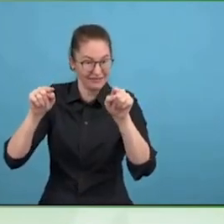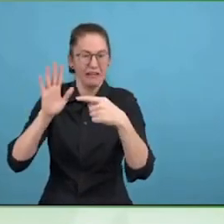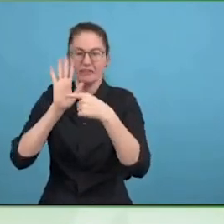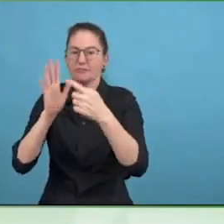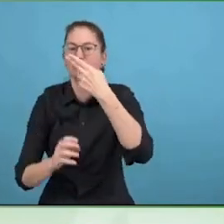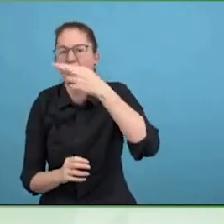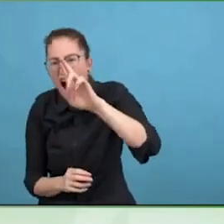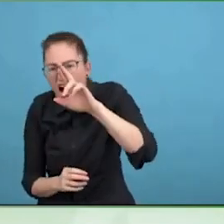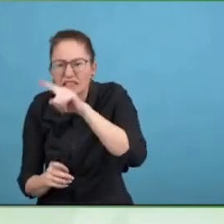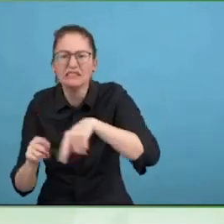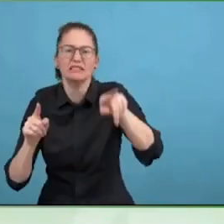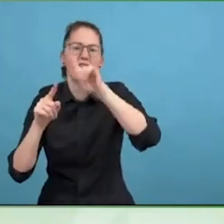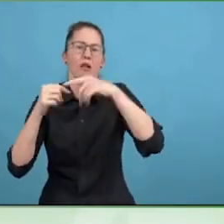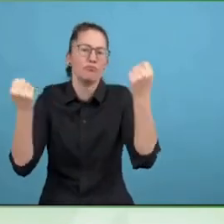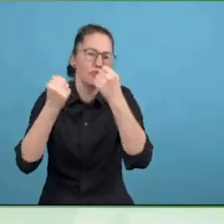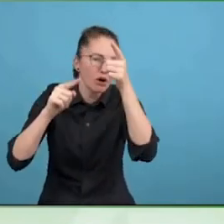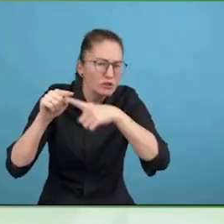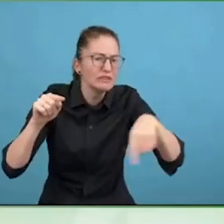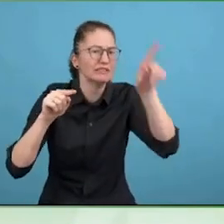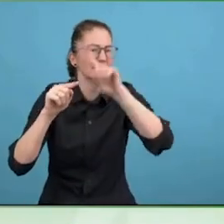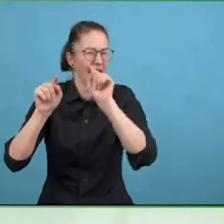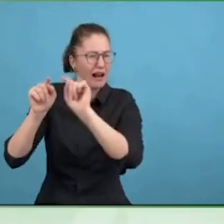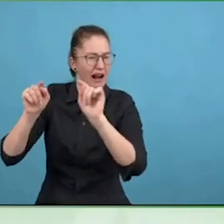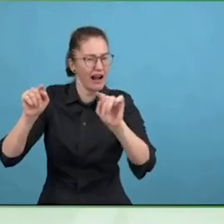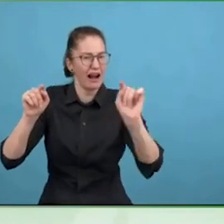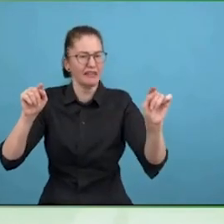you can do it, even if it is a large tanker moving slowly.